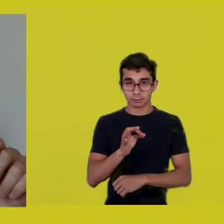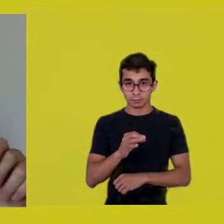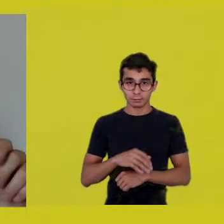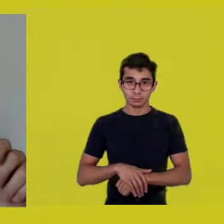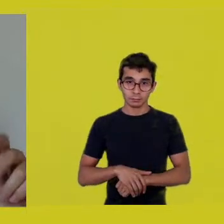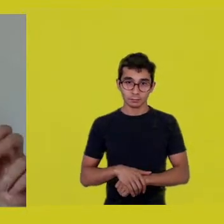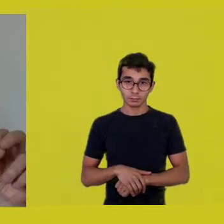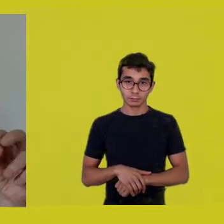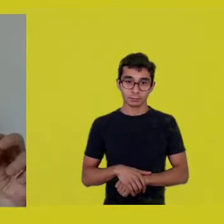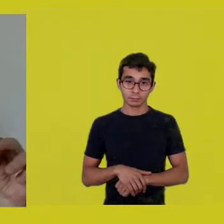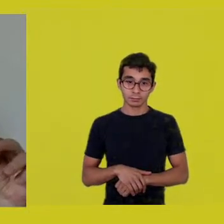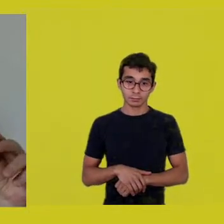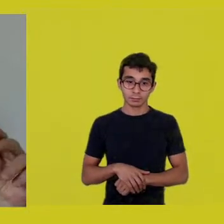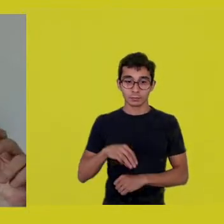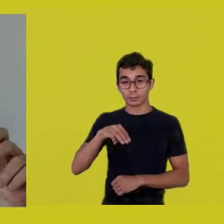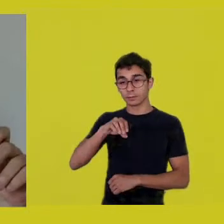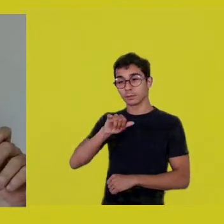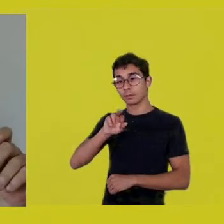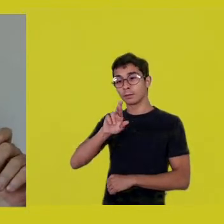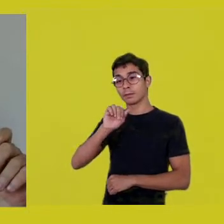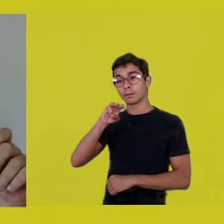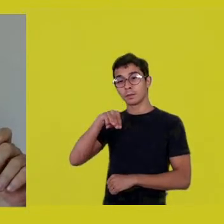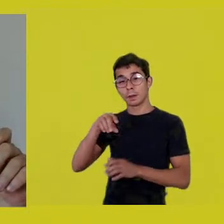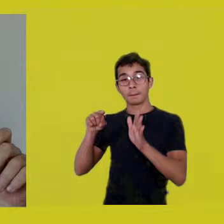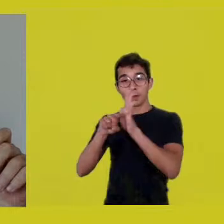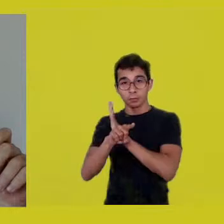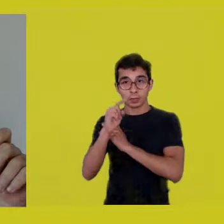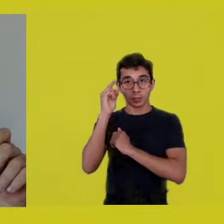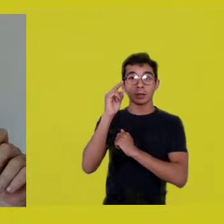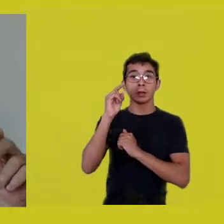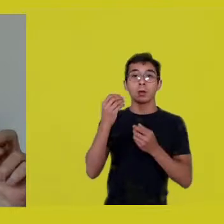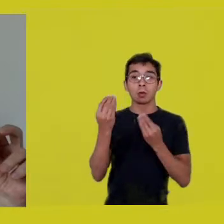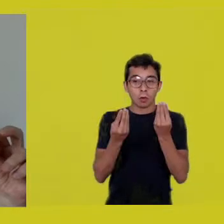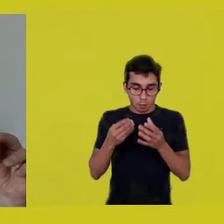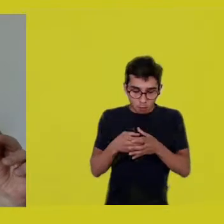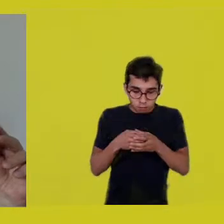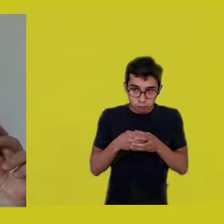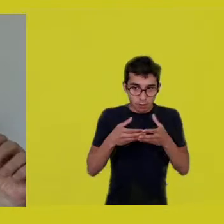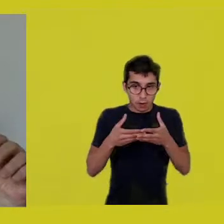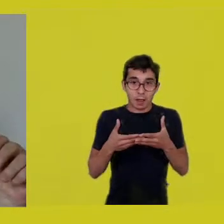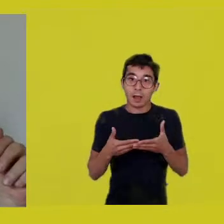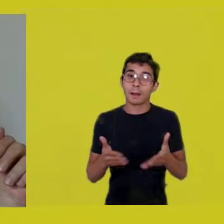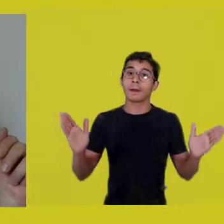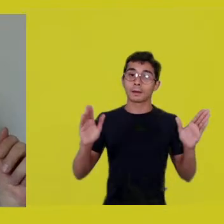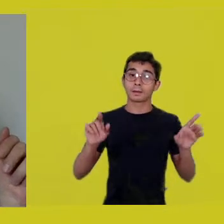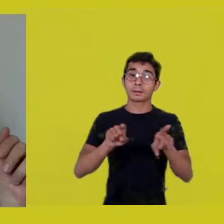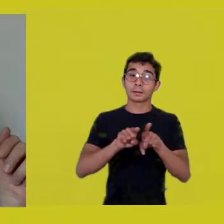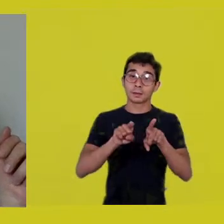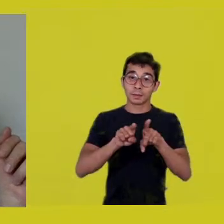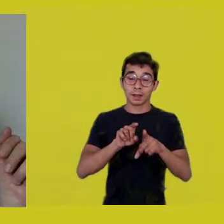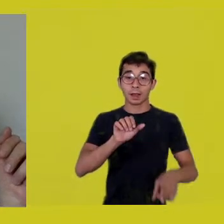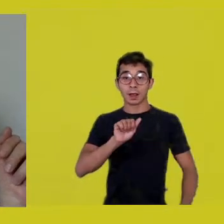Because Miriam’s question is how to leave, while at the same time Afonso brings this image of dreams